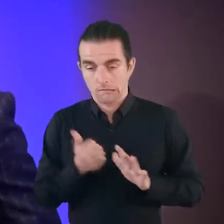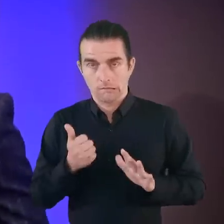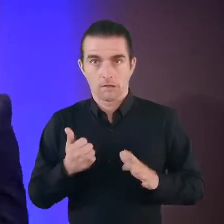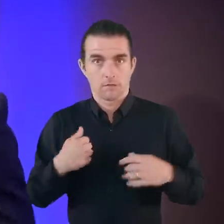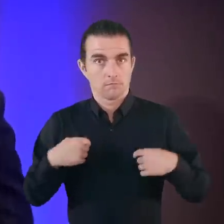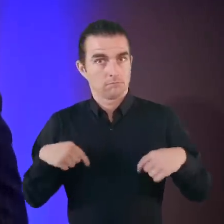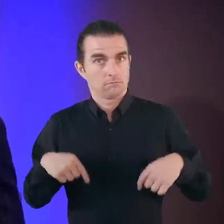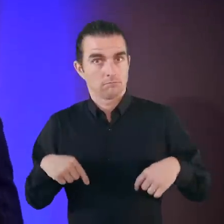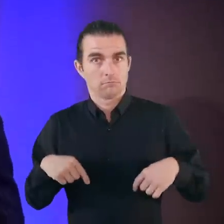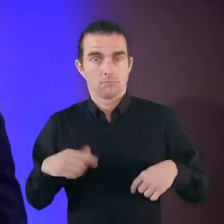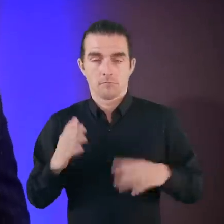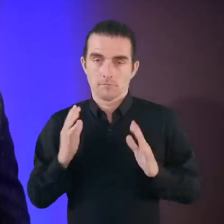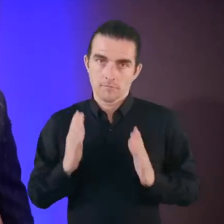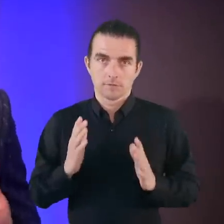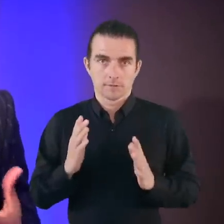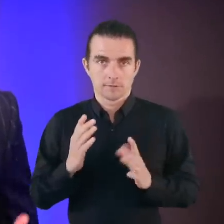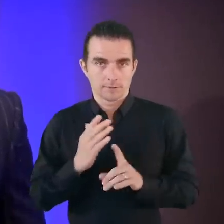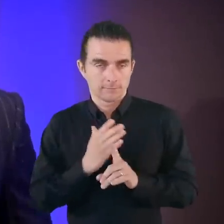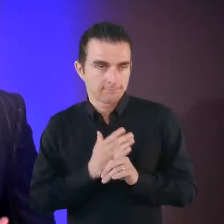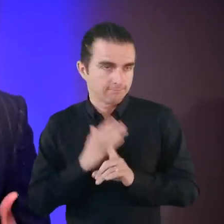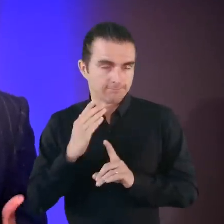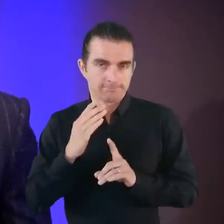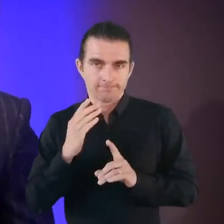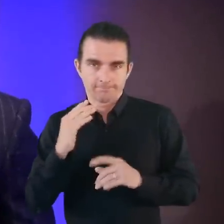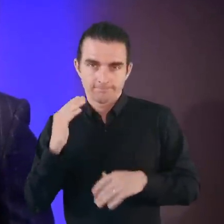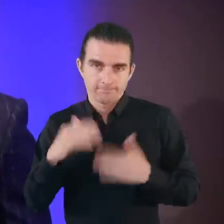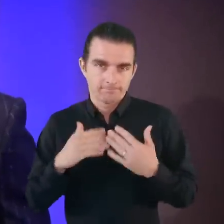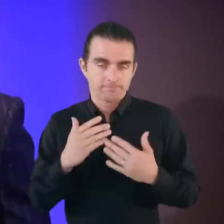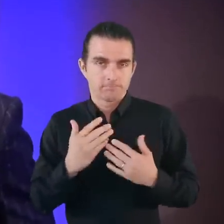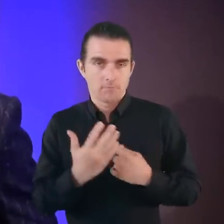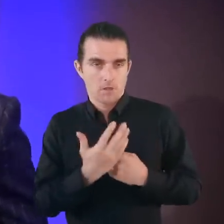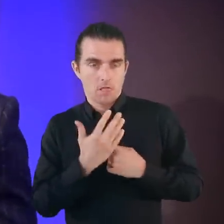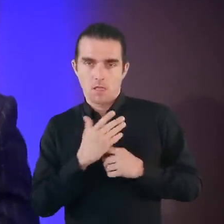Our ability to exist, to thrive, to overcome.